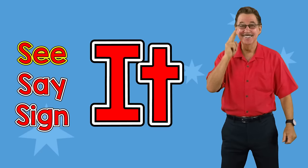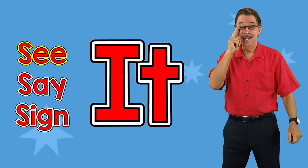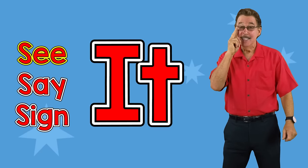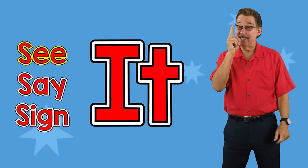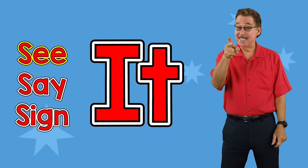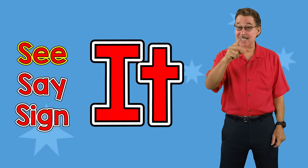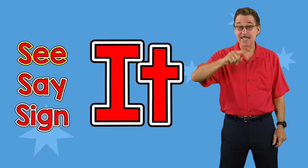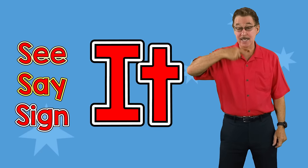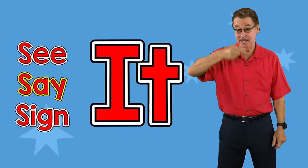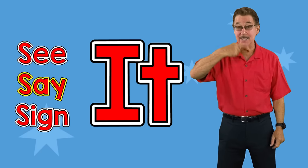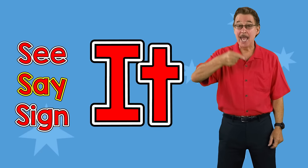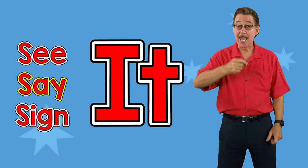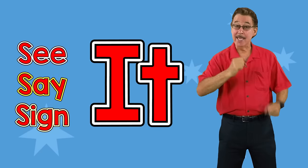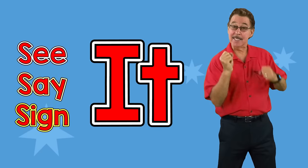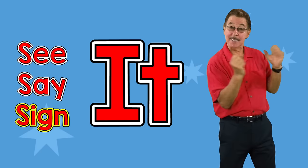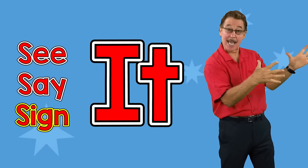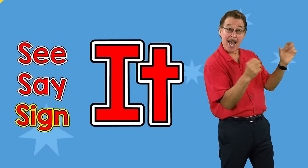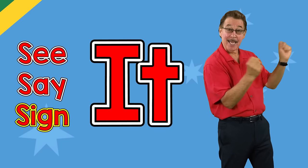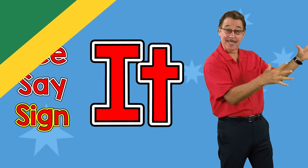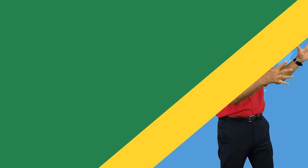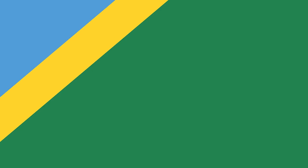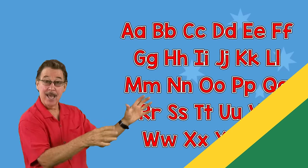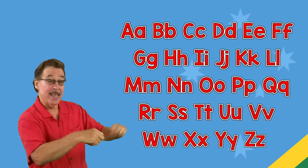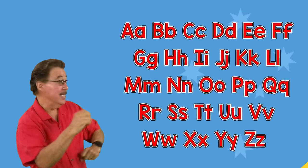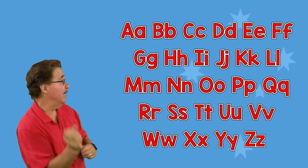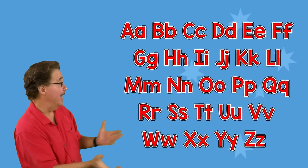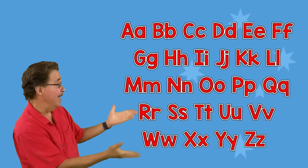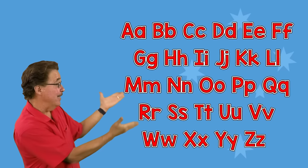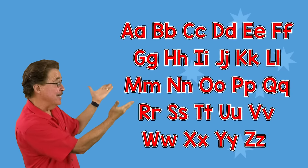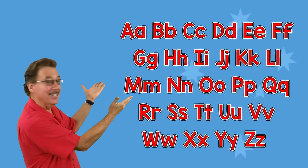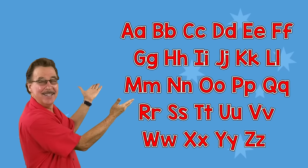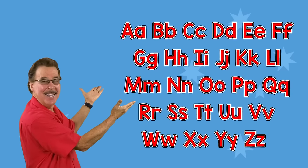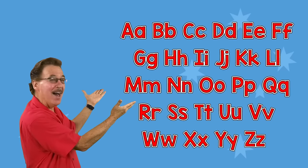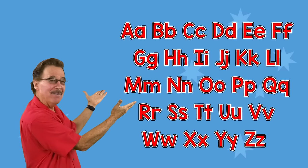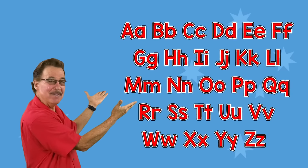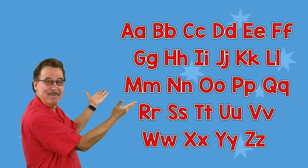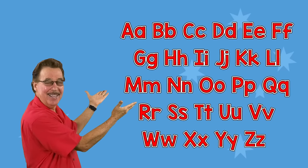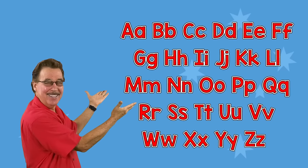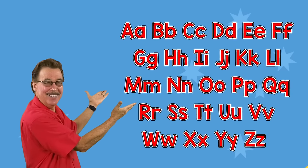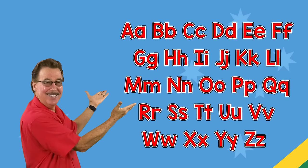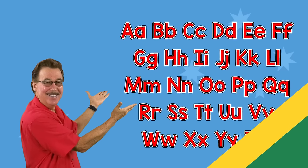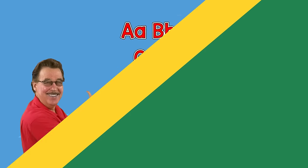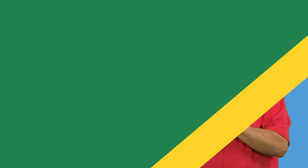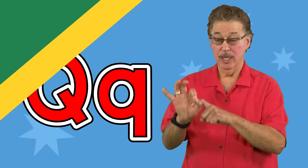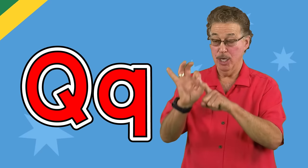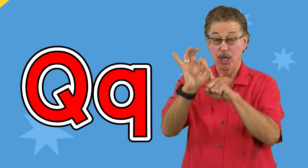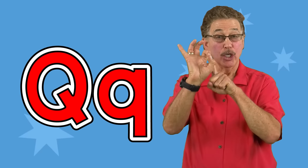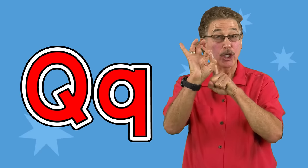See it, say it, sign it The letters of the alphabet